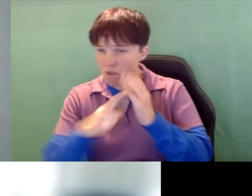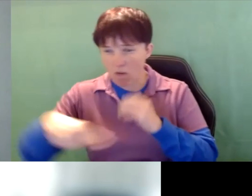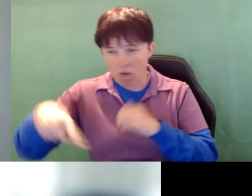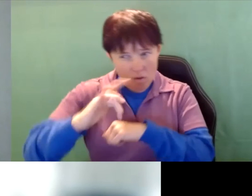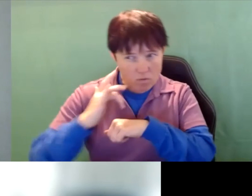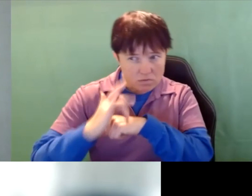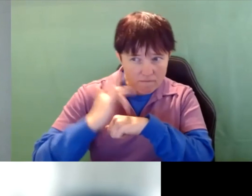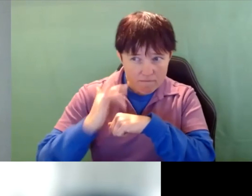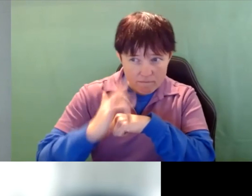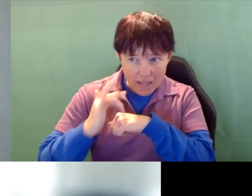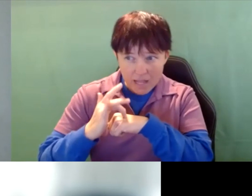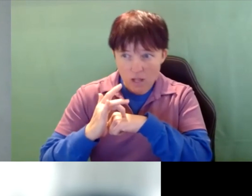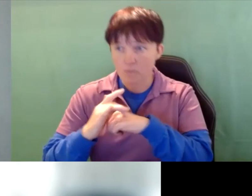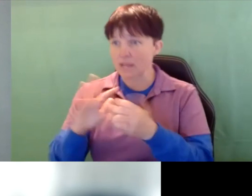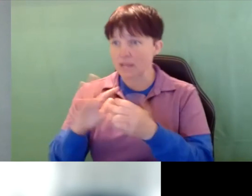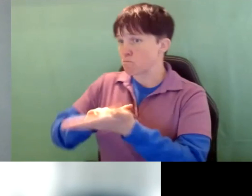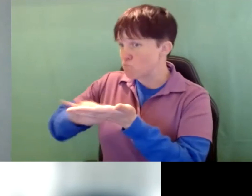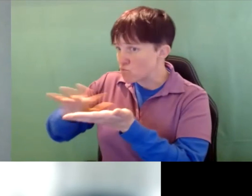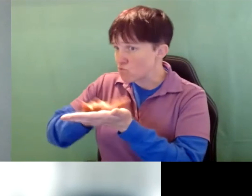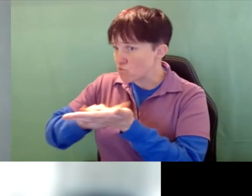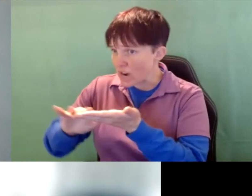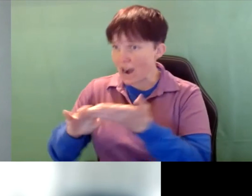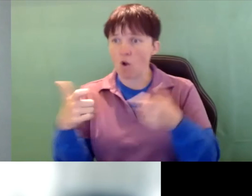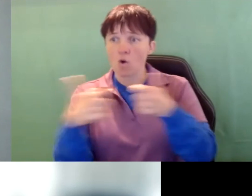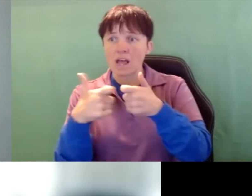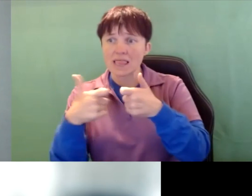Are those available in either braille or an electronic format at all?